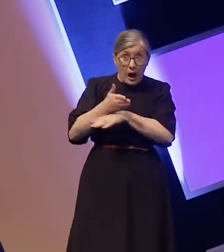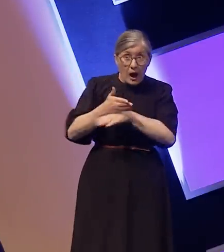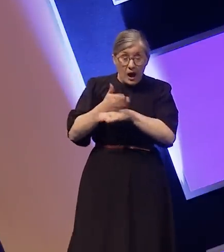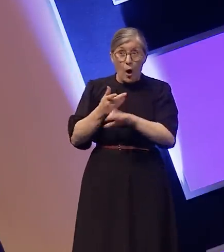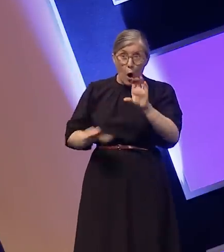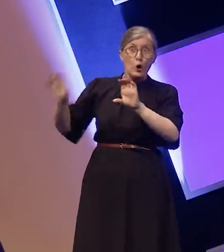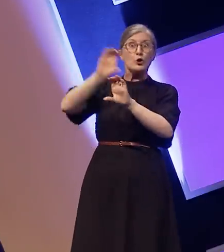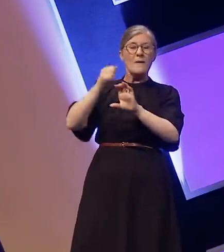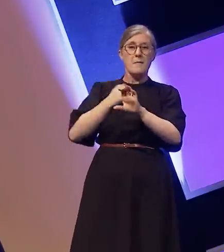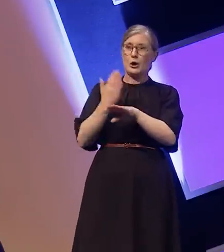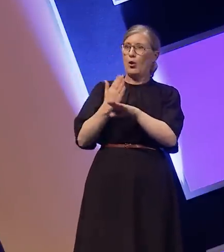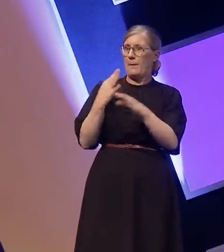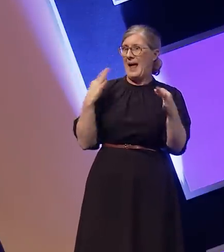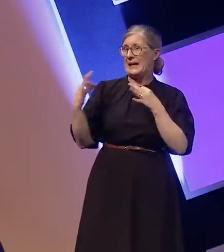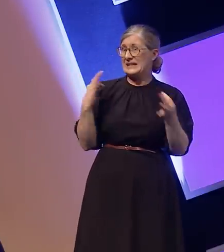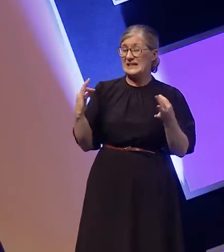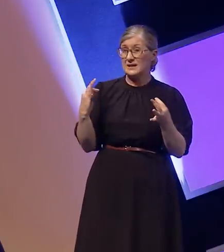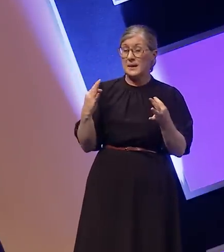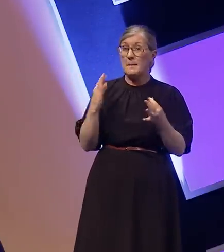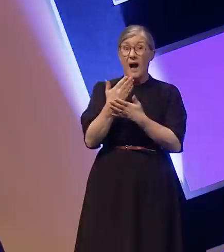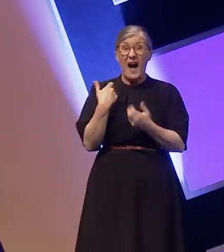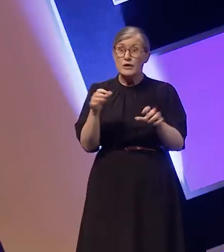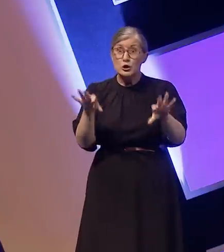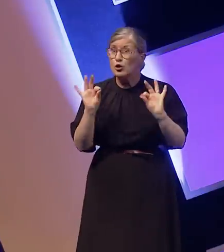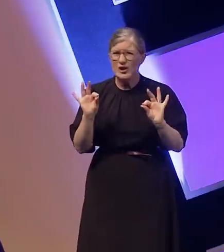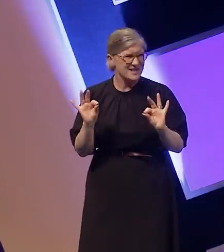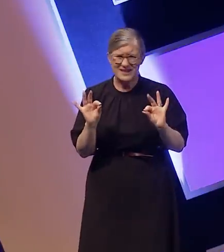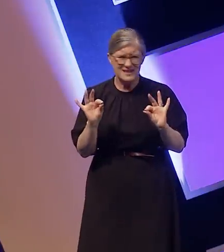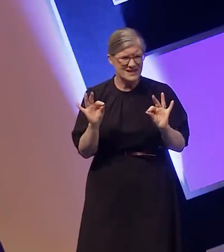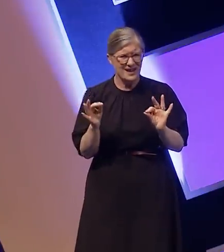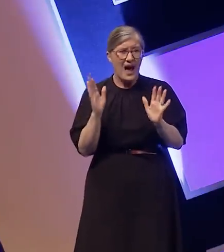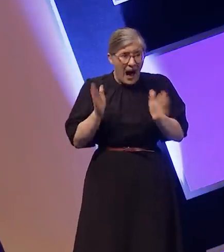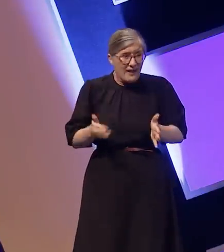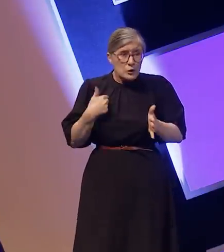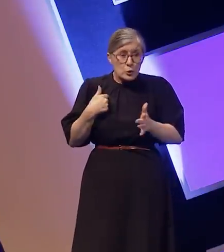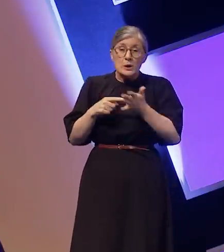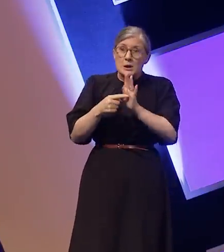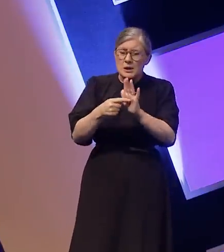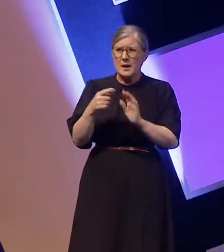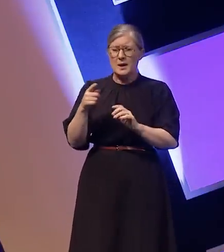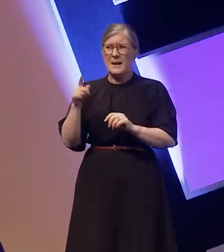and it's not optional; if my deafness is badly represented it's me that ends up getting the blame.